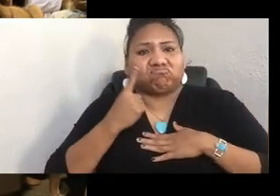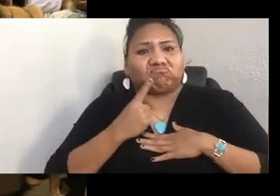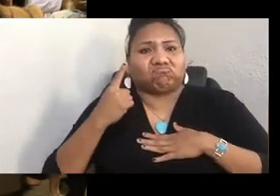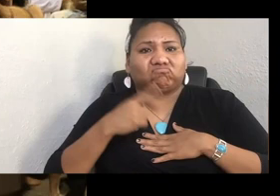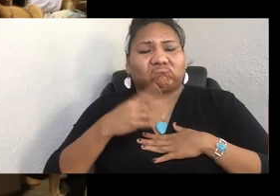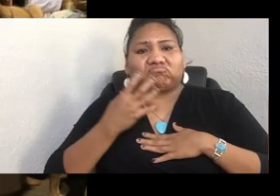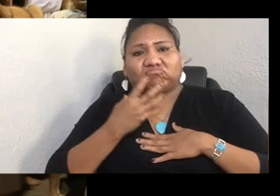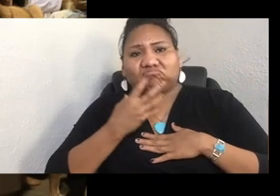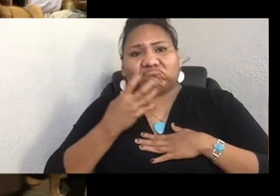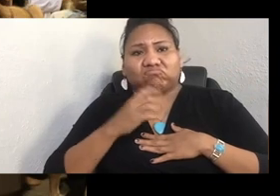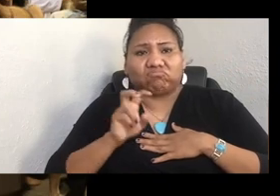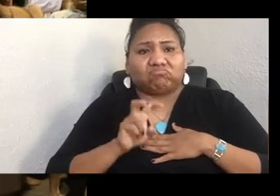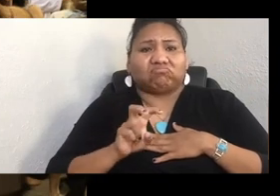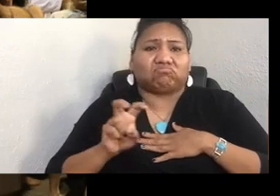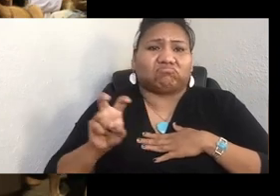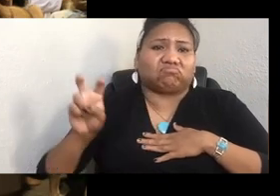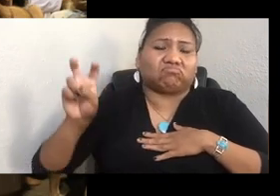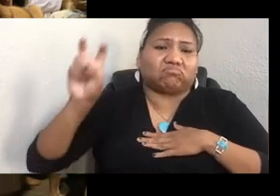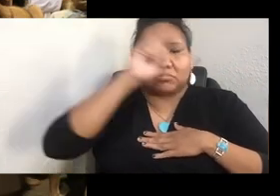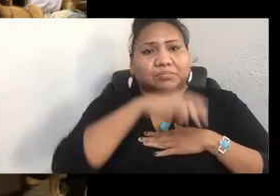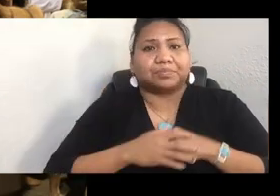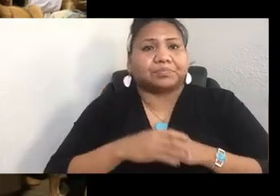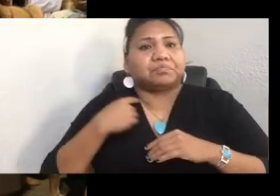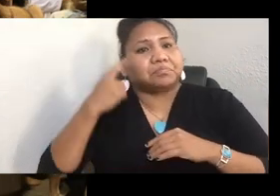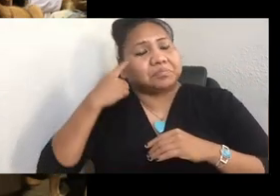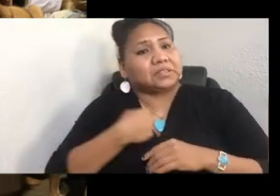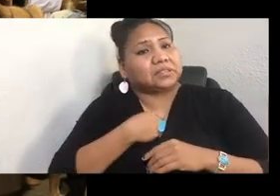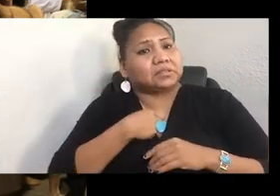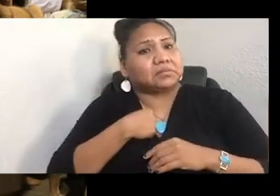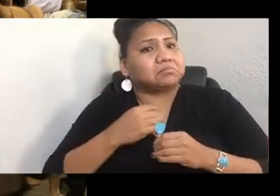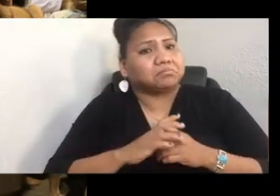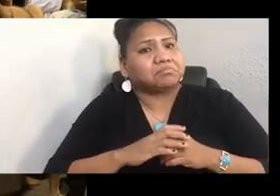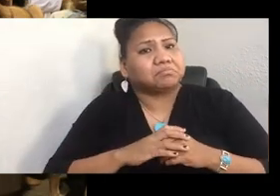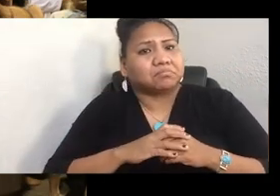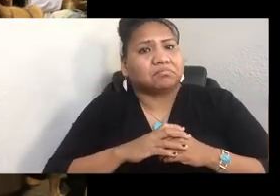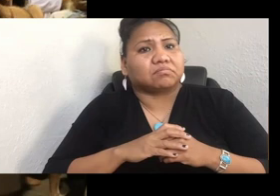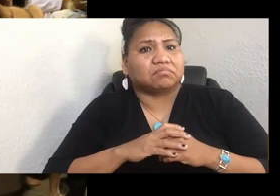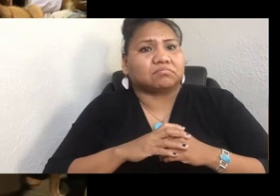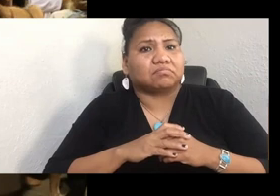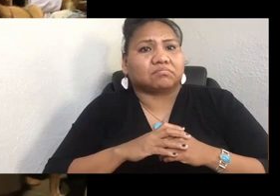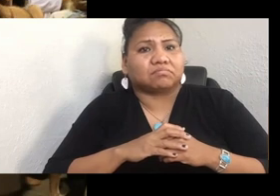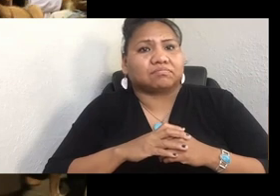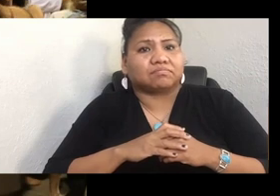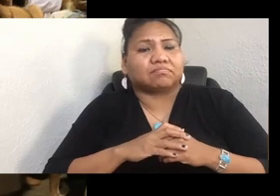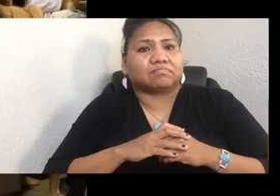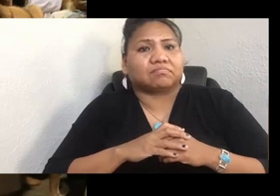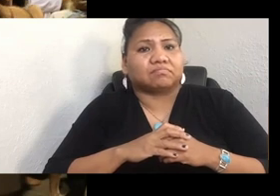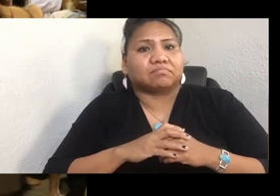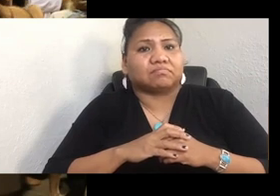And for me, the road has really taught me some big lessons.